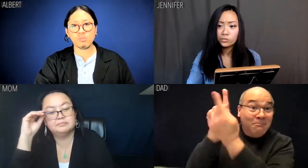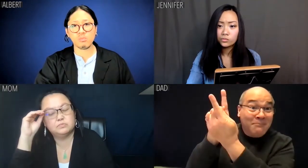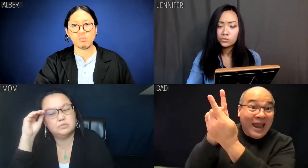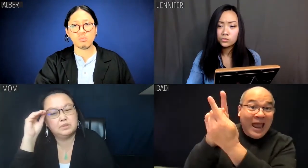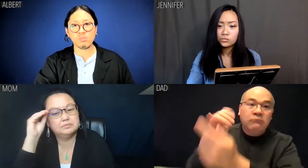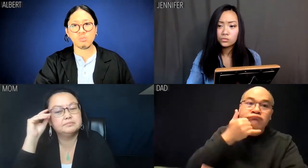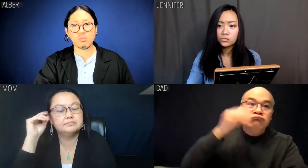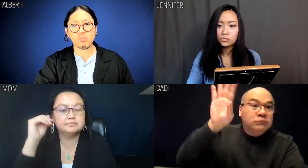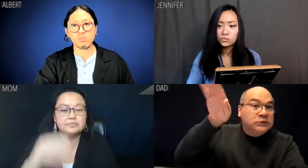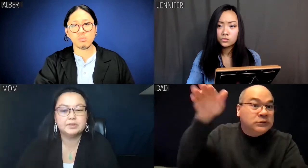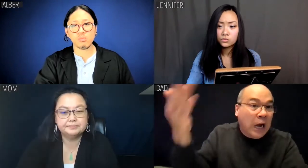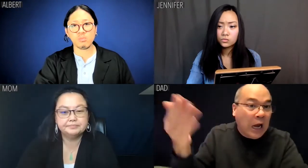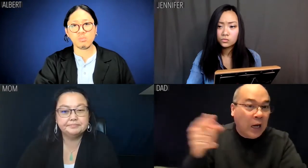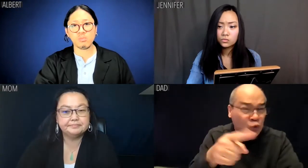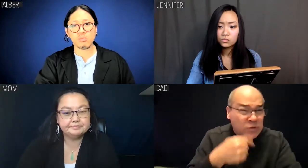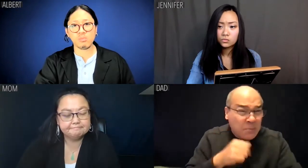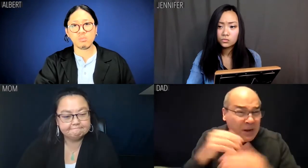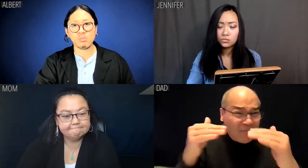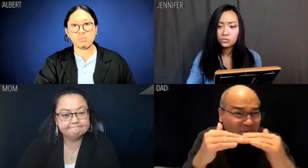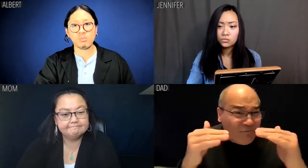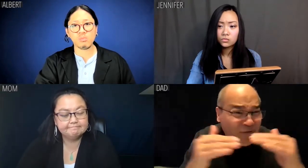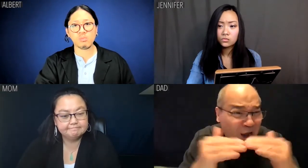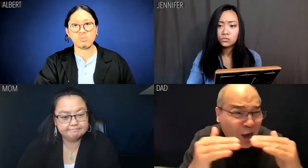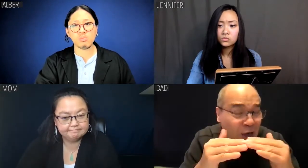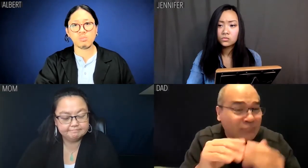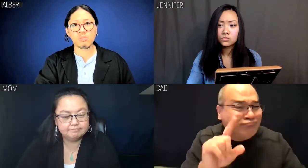Well, she died over there. You want to talk about unfair?